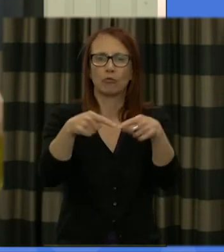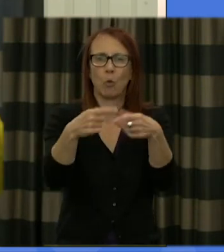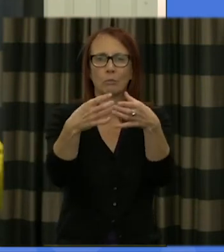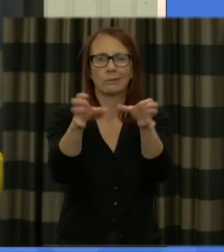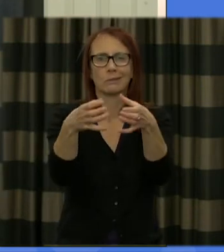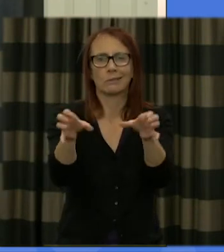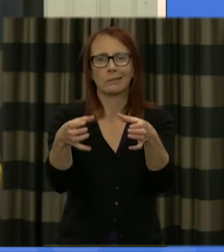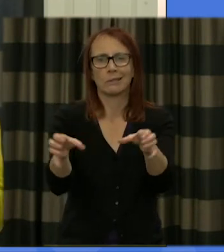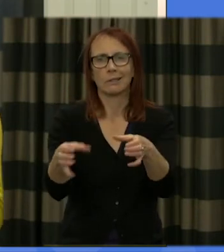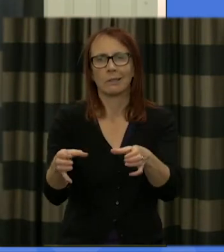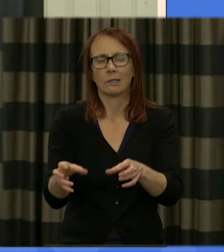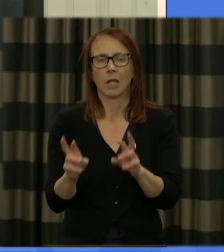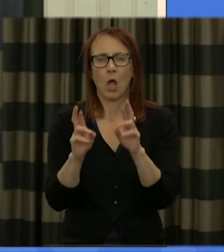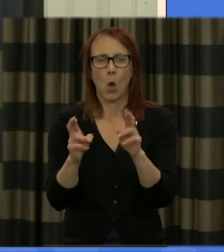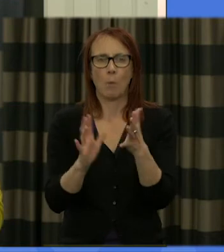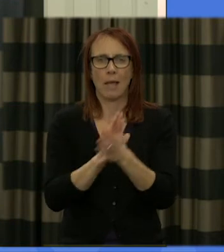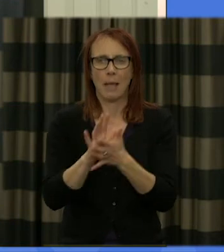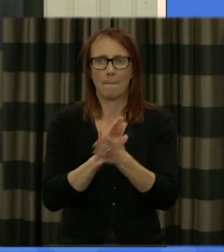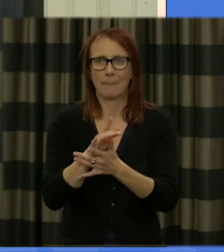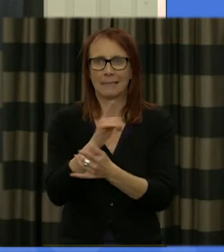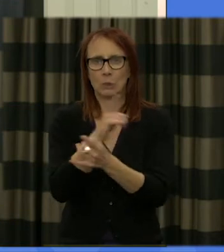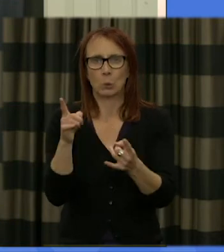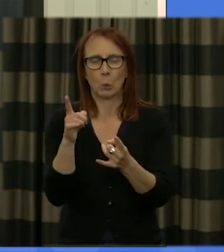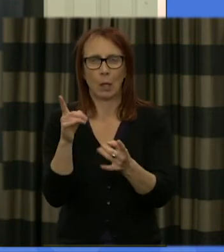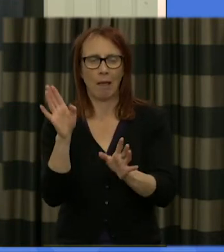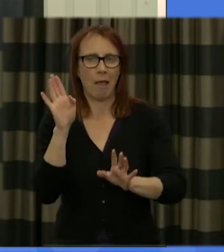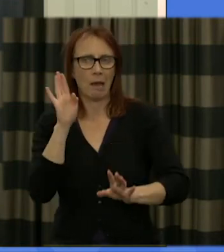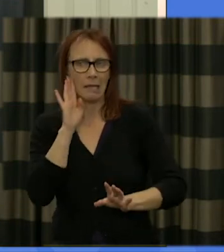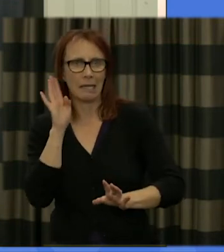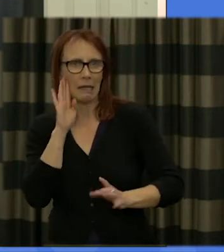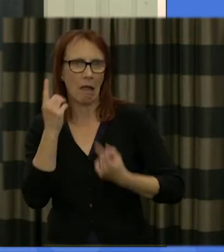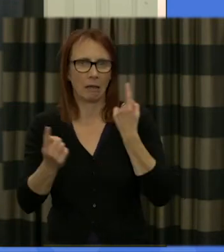will enable everybody to get clear line-of-sight and also hear everything